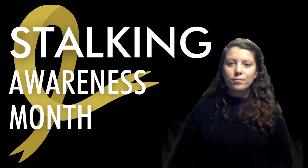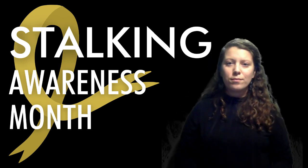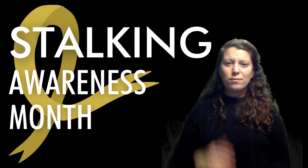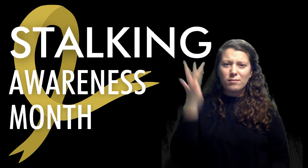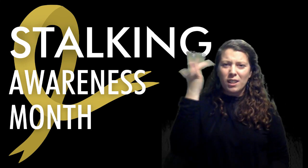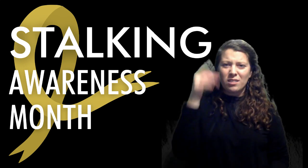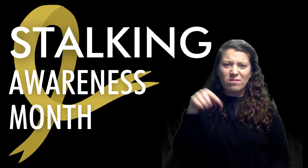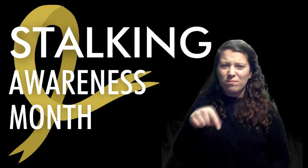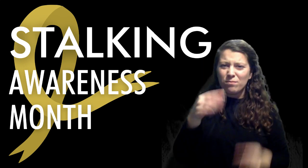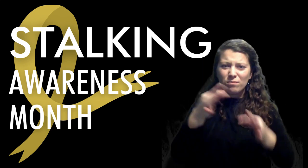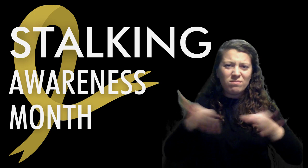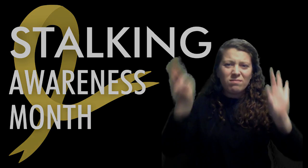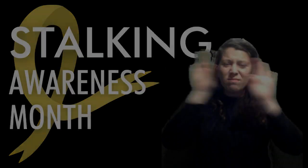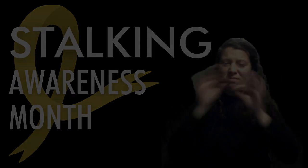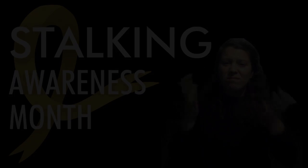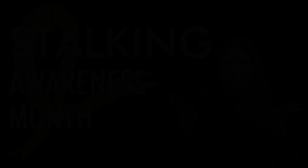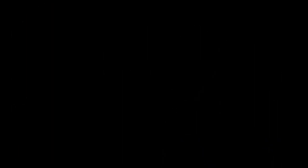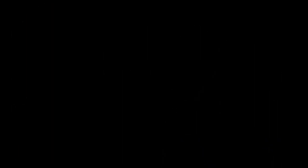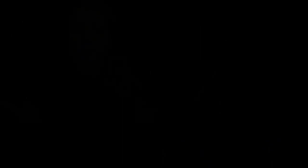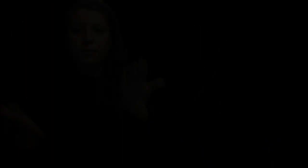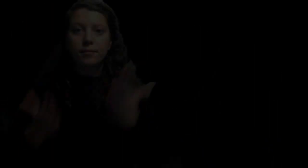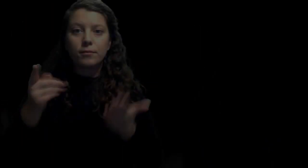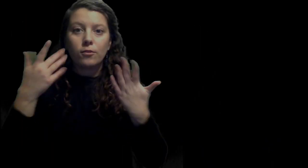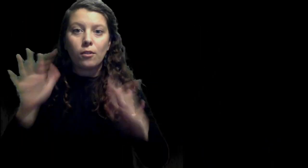So, Why is that important?